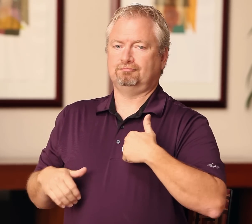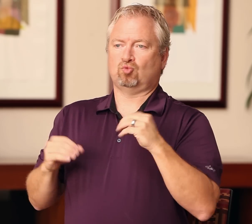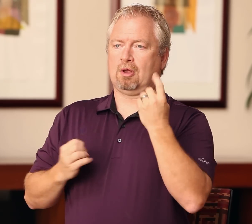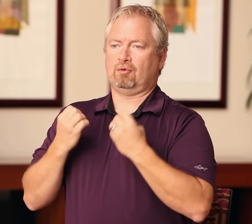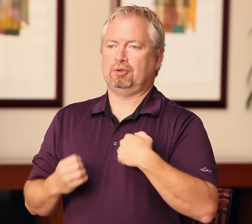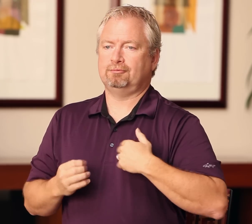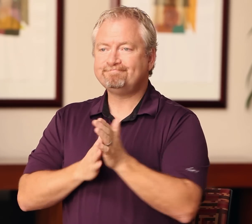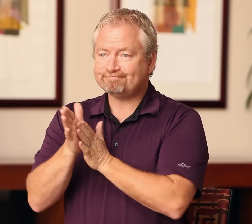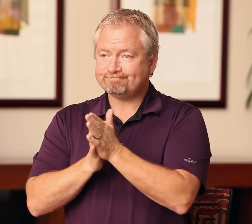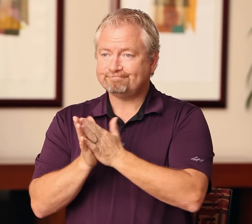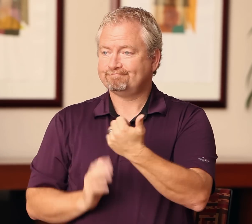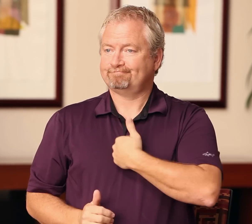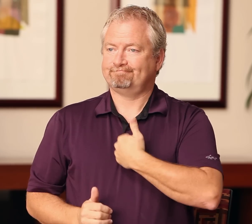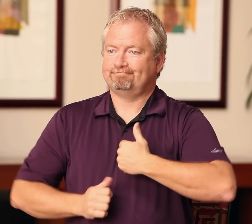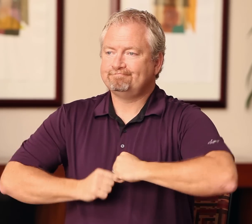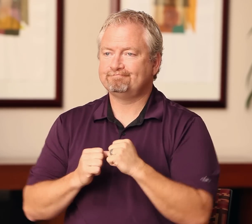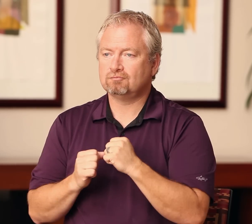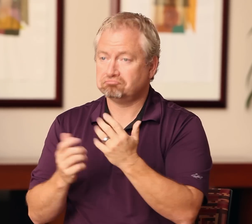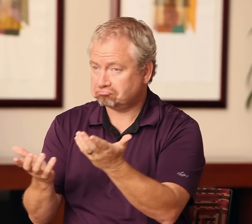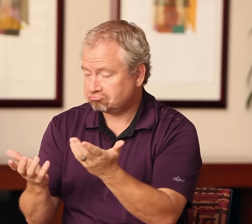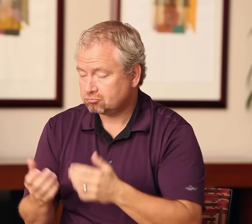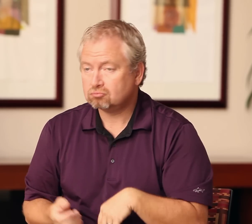Or perhaps the hearing interpreters don’t trust deaf interpreters.